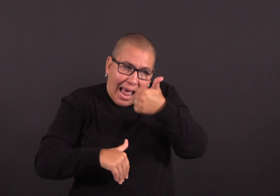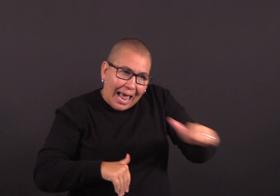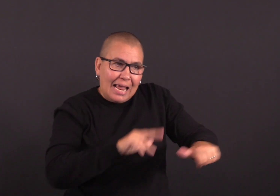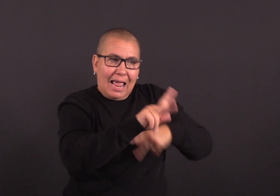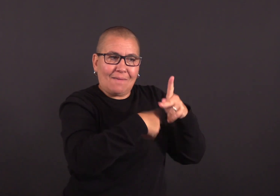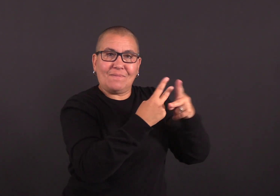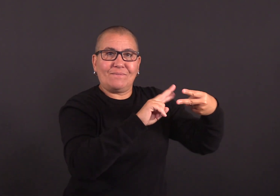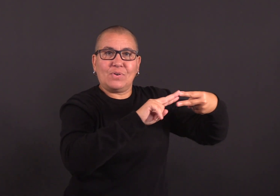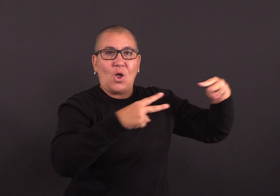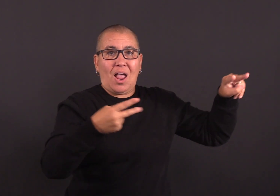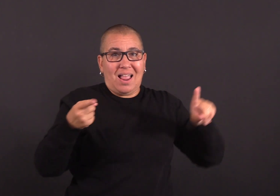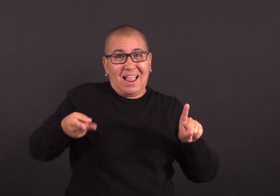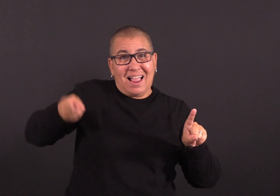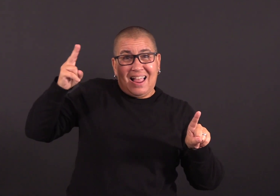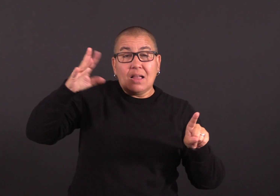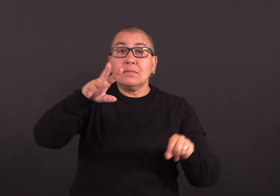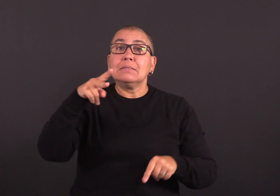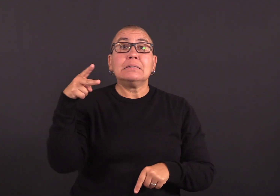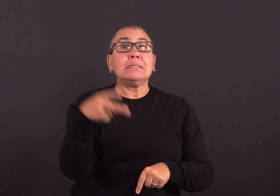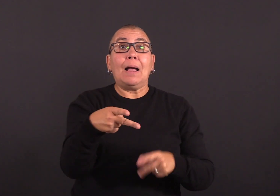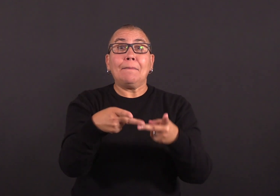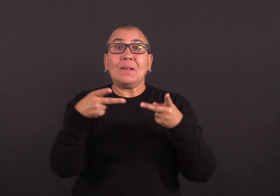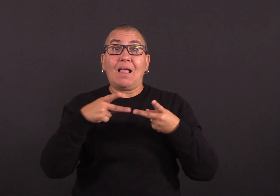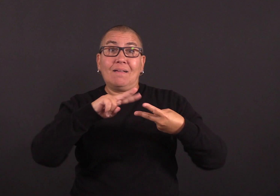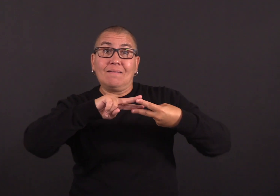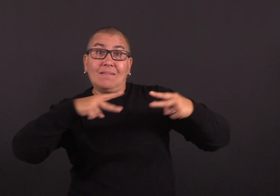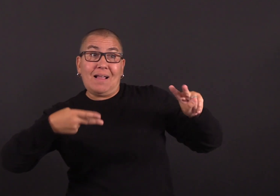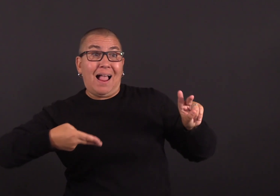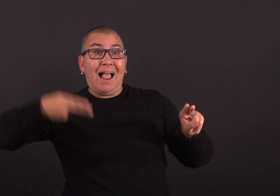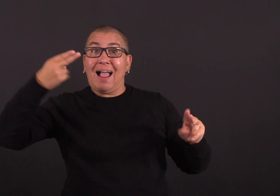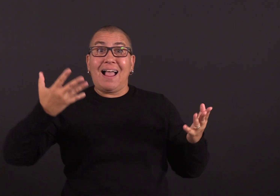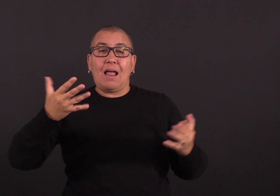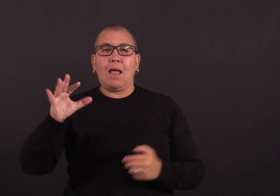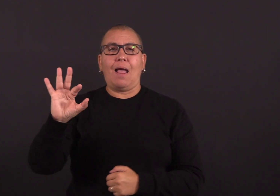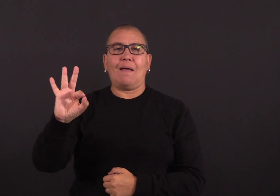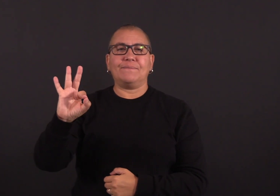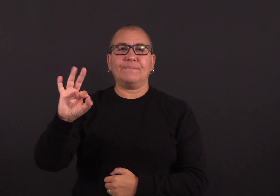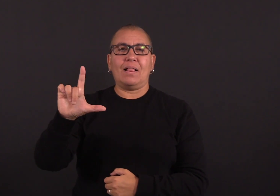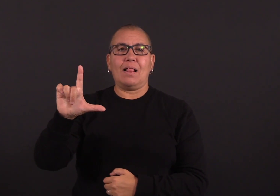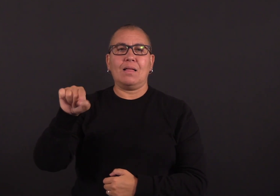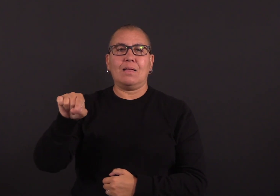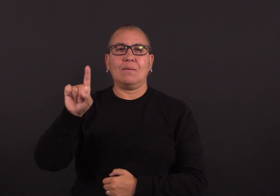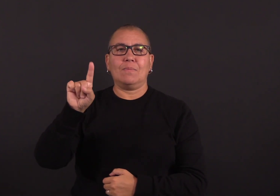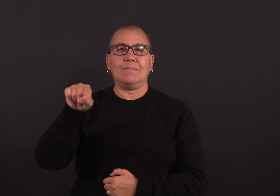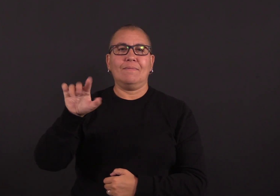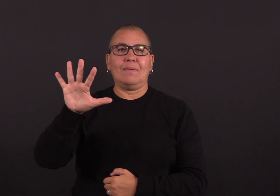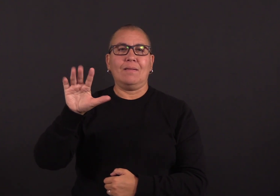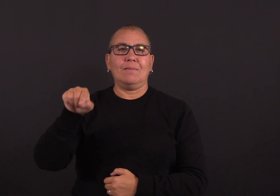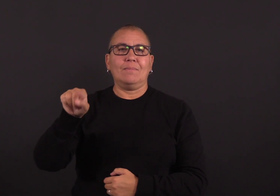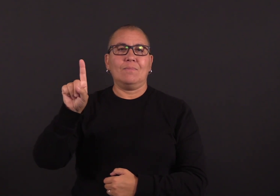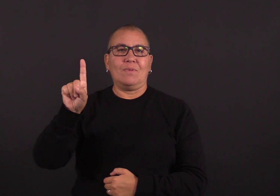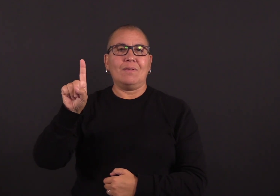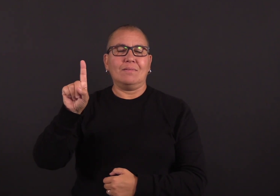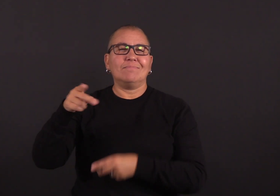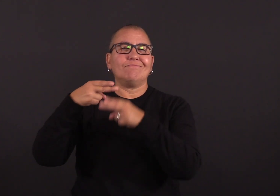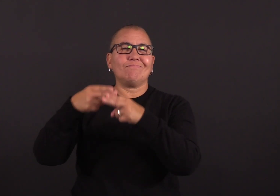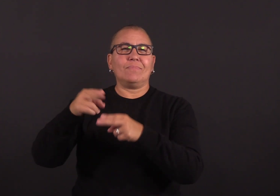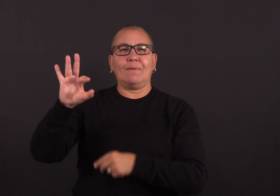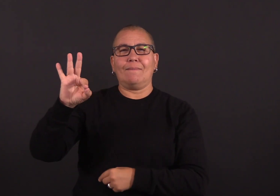for 20.6% of cases of COVID-19 in the United States at the end of the third week of August,